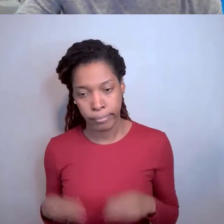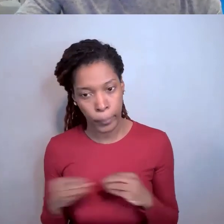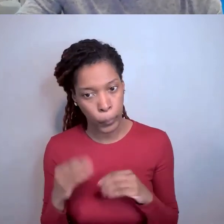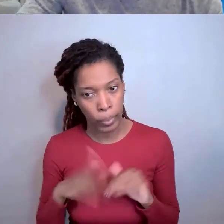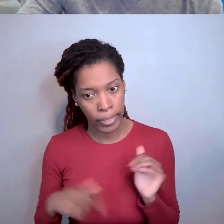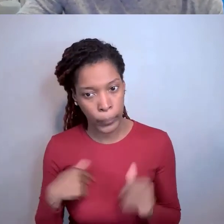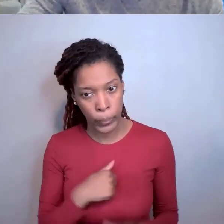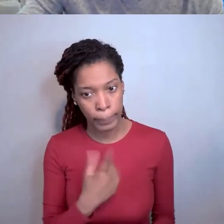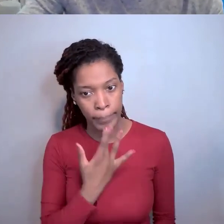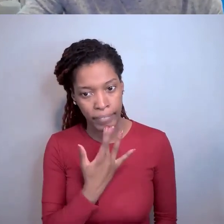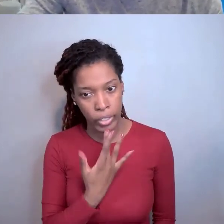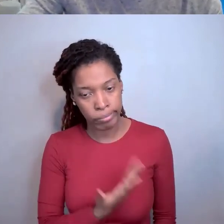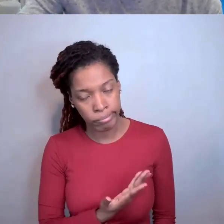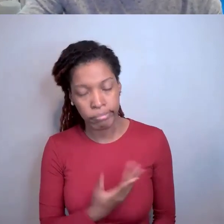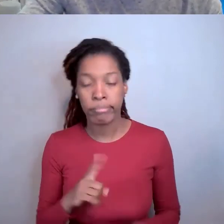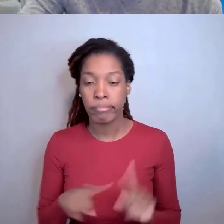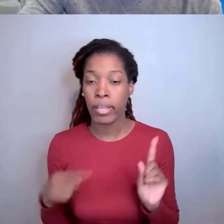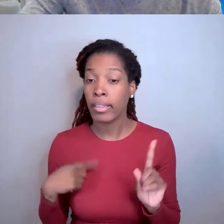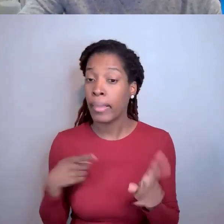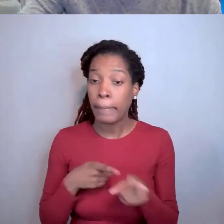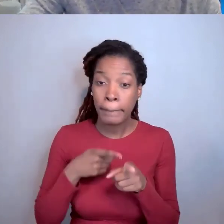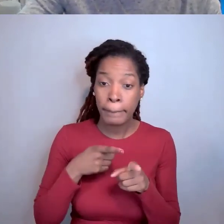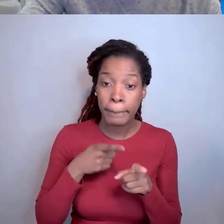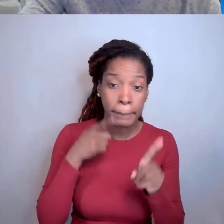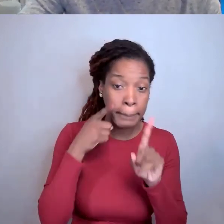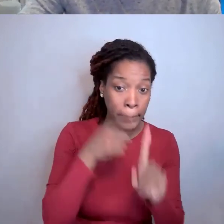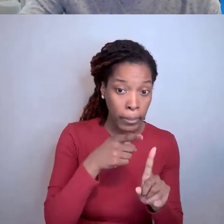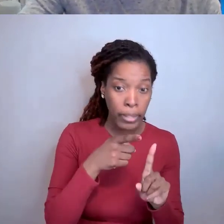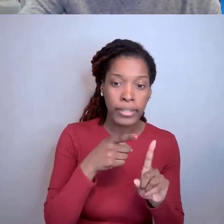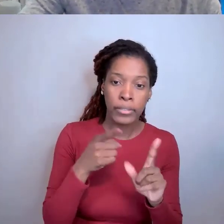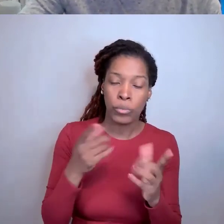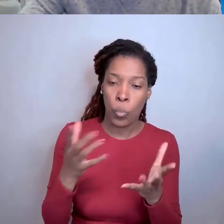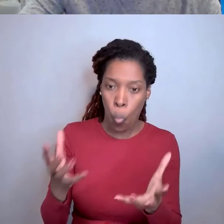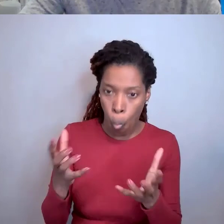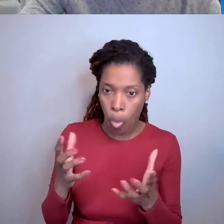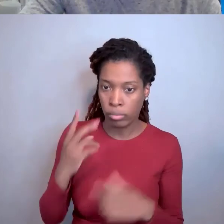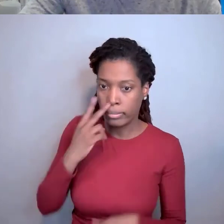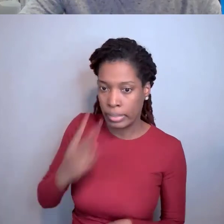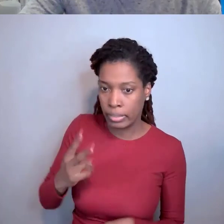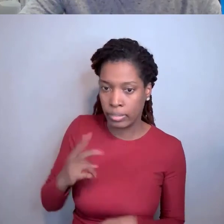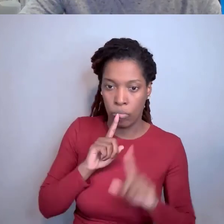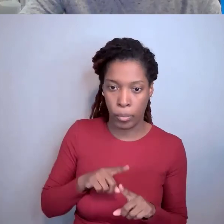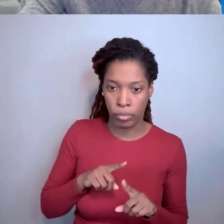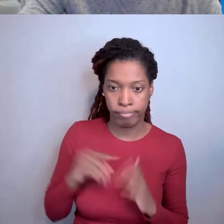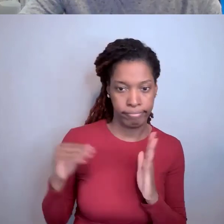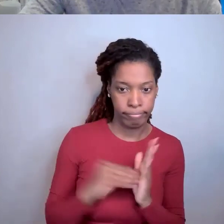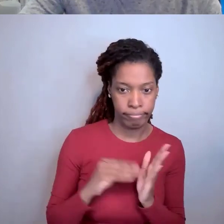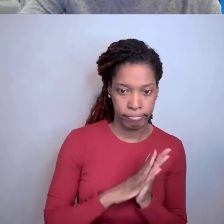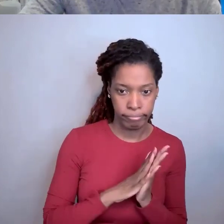But our main object is to get it reported. Okay? So that we can accurately reflect